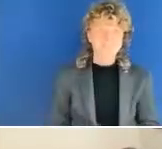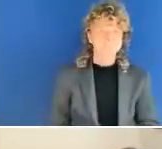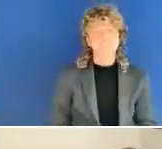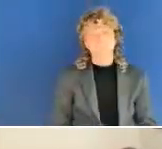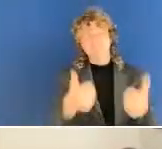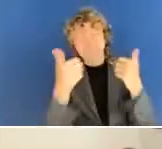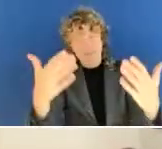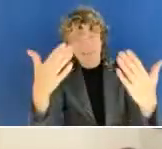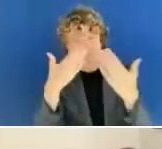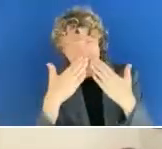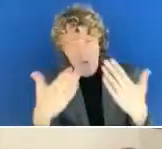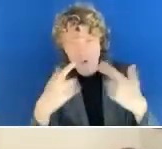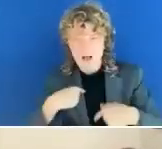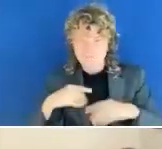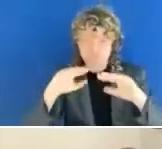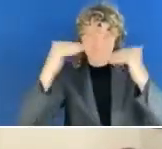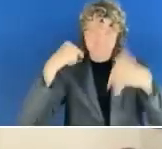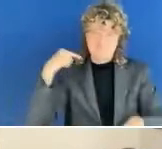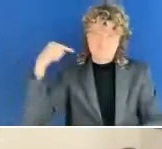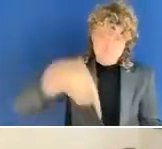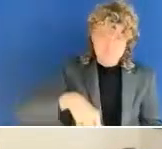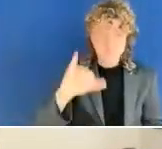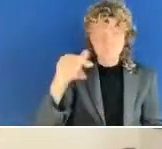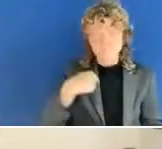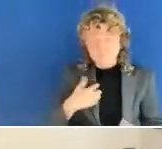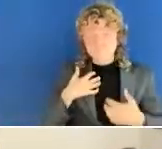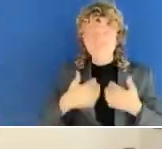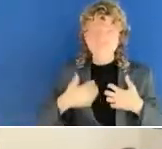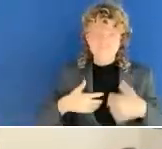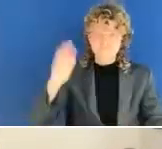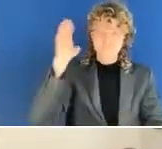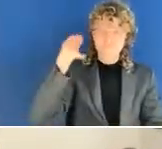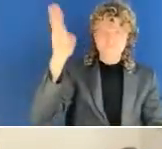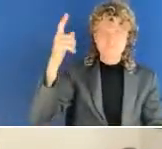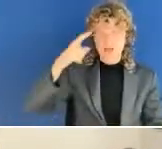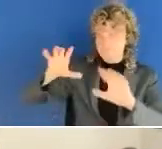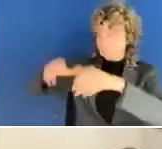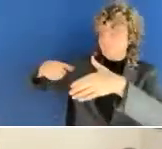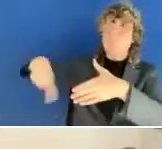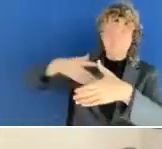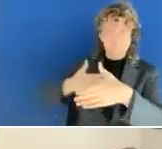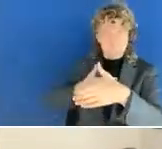here. It is a pleasure to speak on behalf of my colleagues in the EU, Denmark and Finland